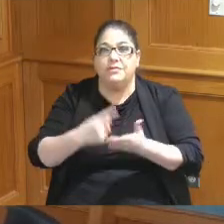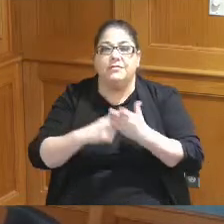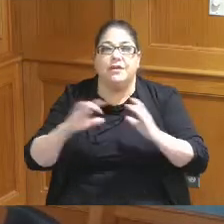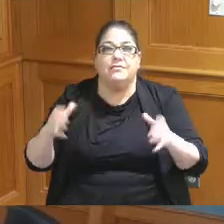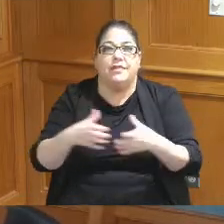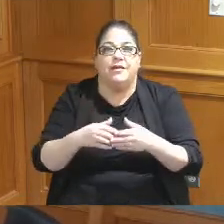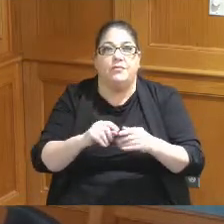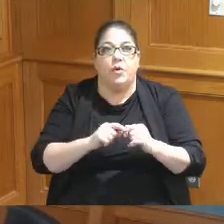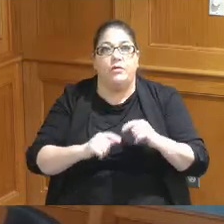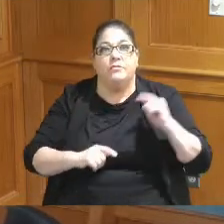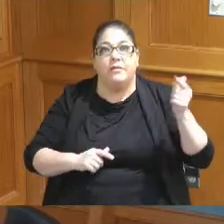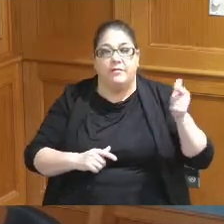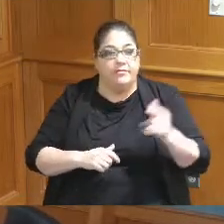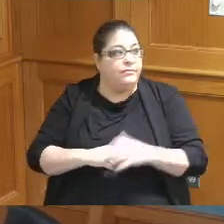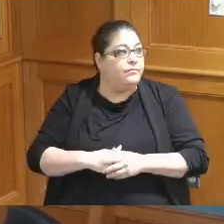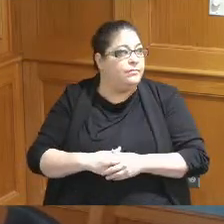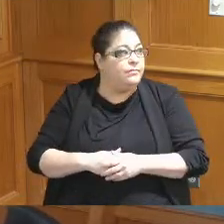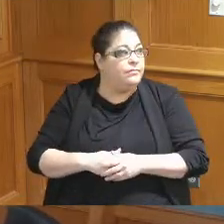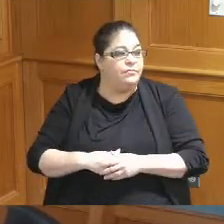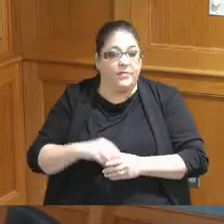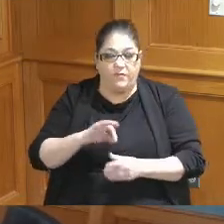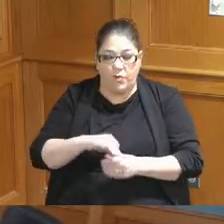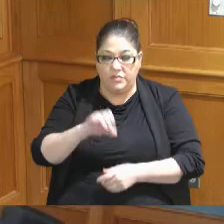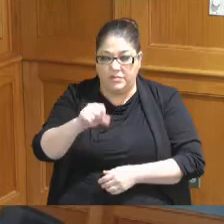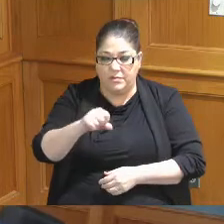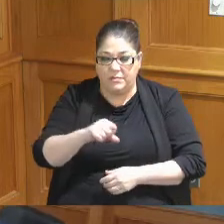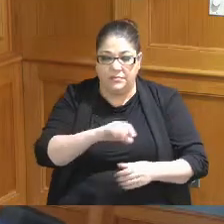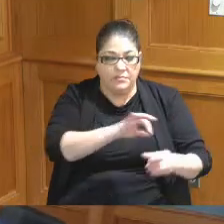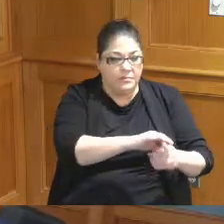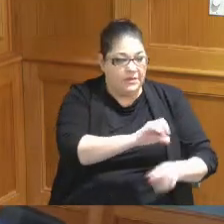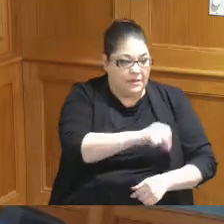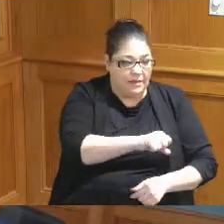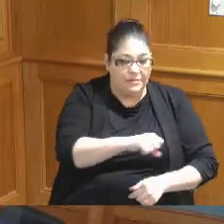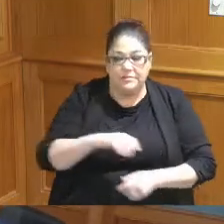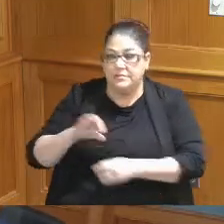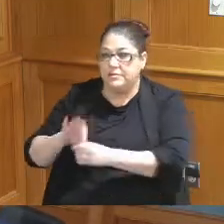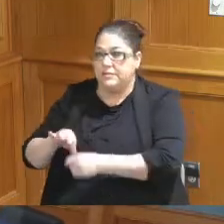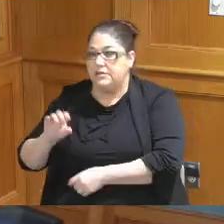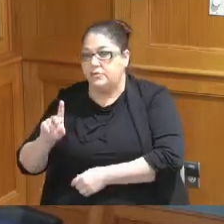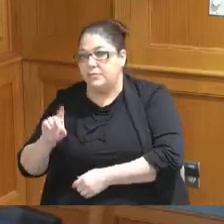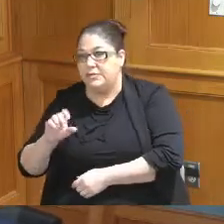second Commissioner Reece yes Commissioner Driehaus yes Commissioner Summerow Dumas yes